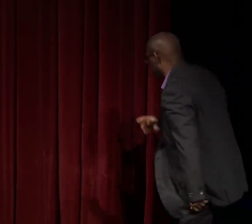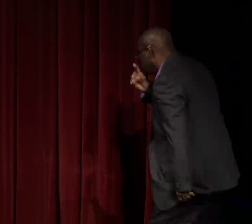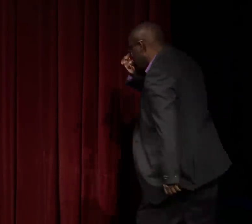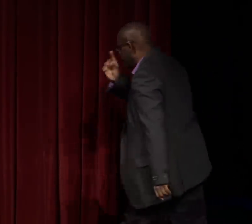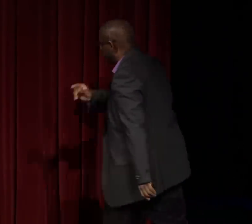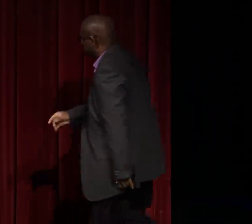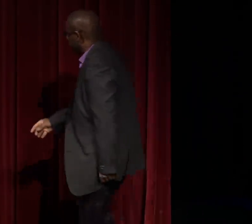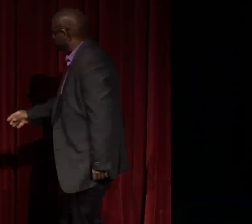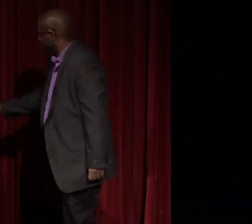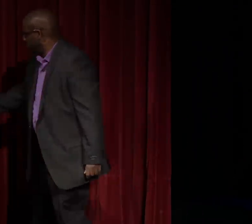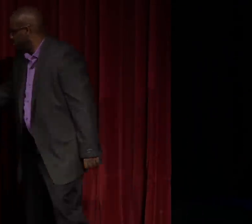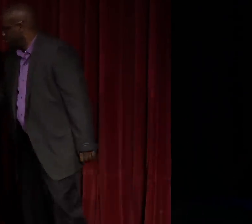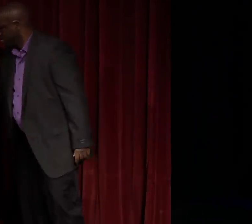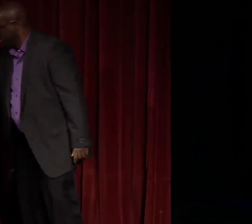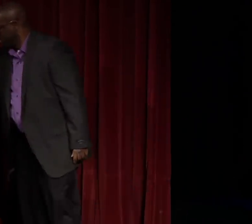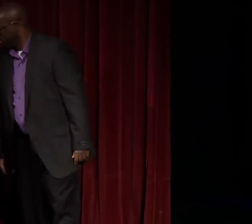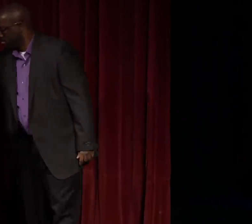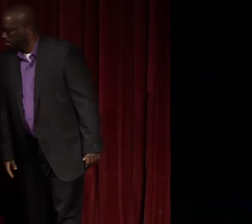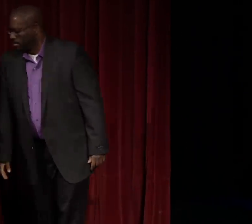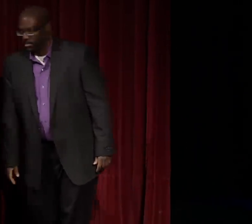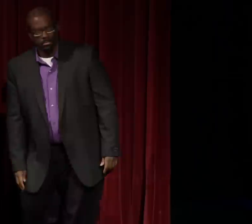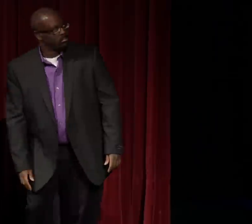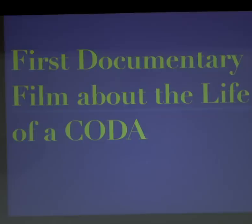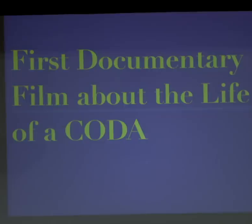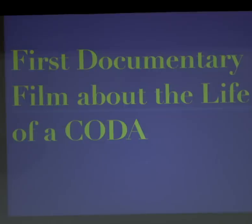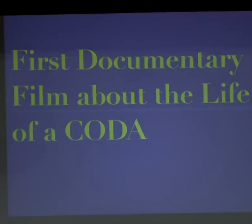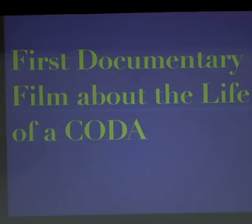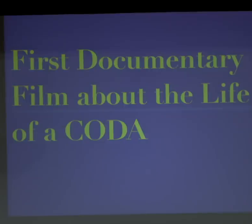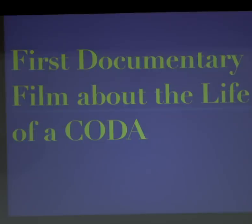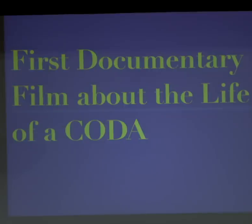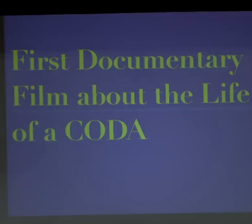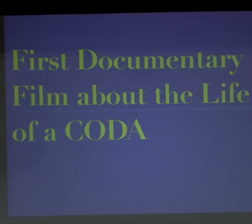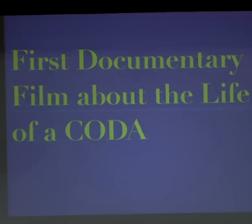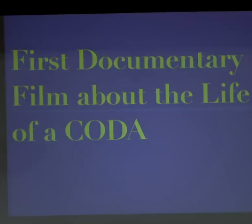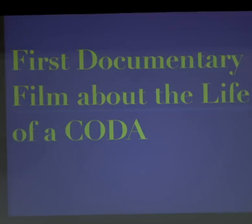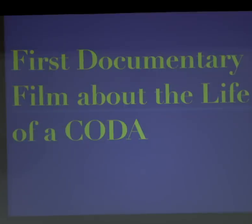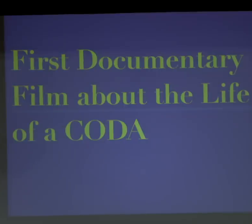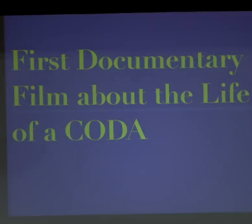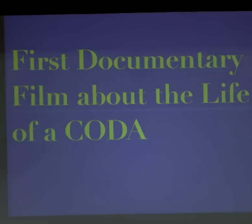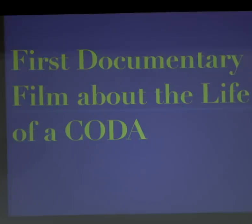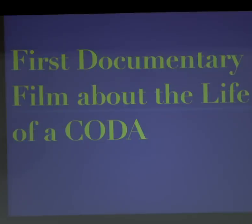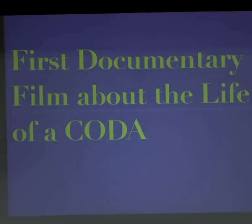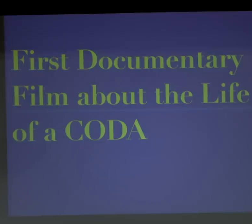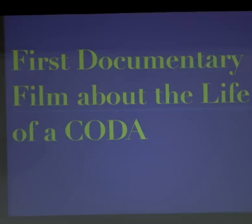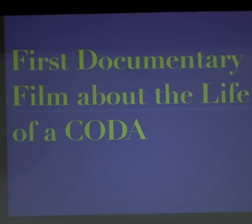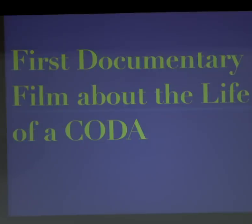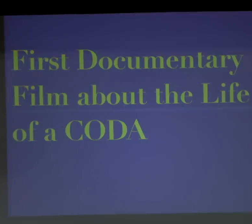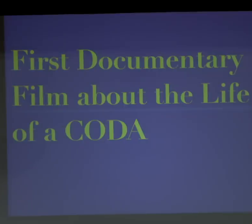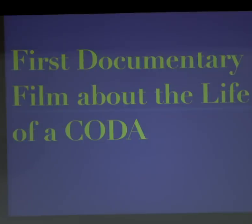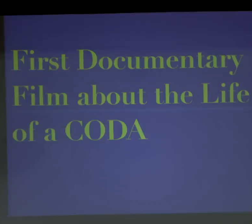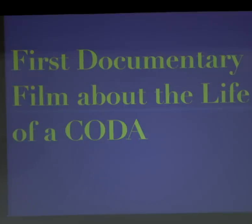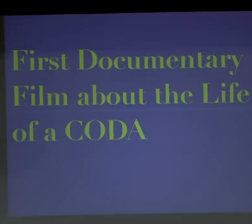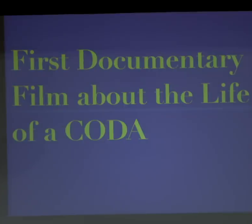So it has a strong historical significance and I wanted to be able to represent that. I felt that was very important even though